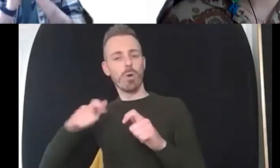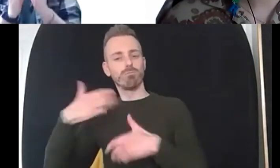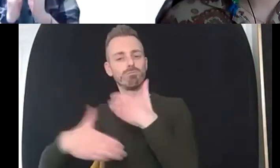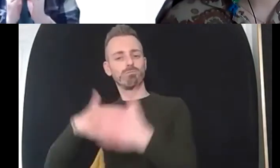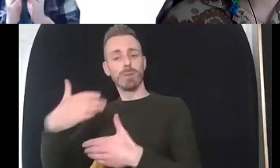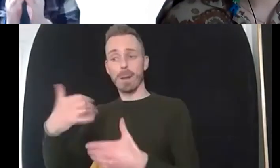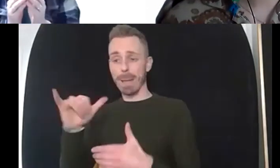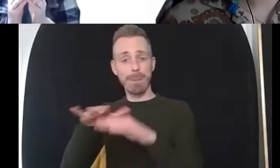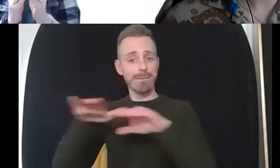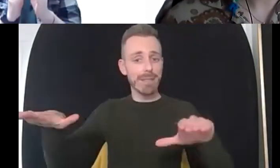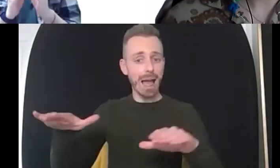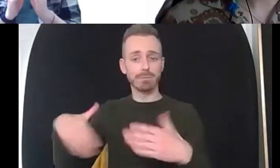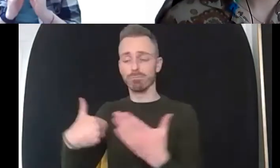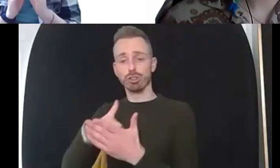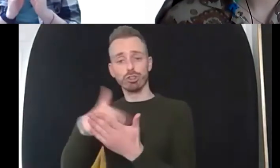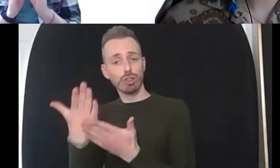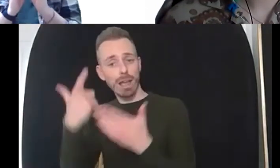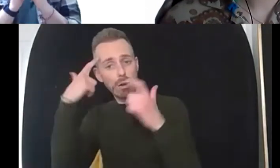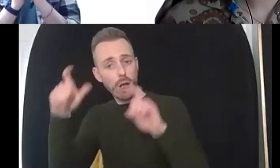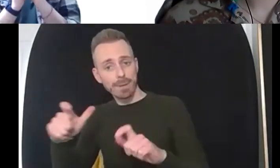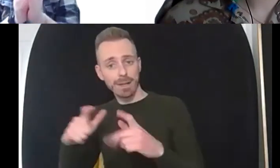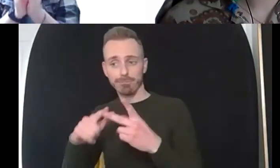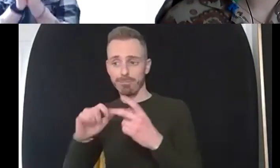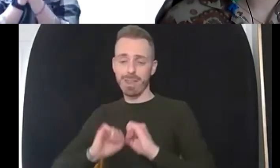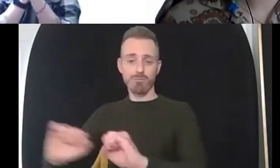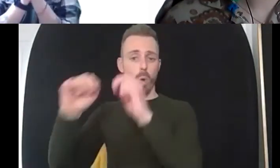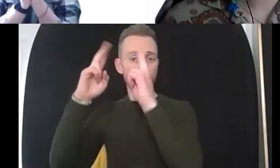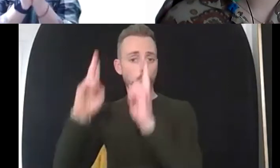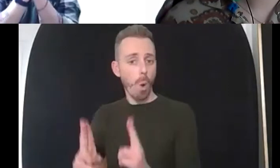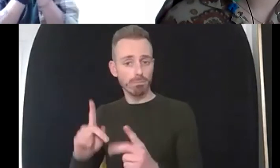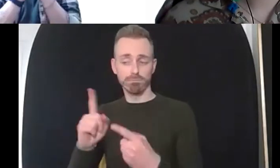it might be their own home um but they have a bed there and they have warmth and they have